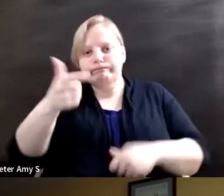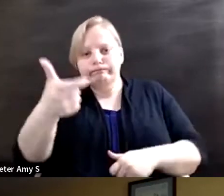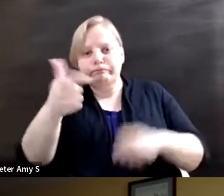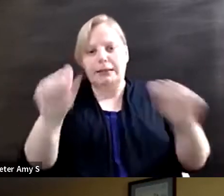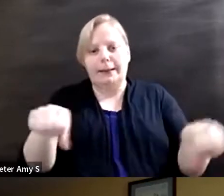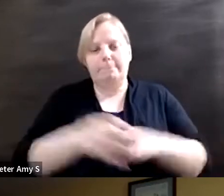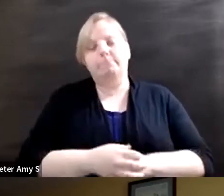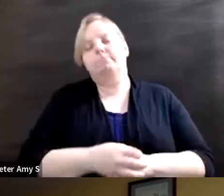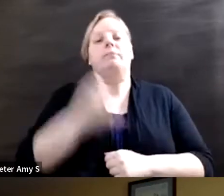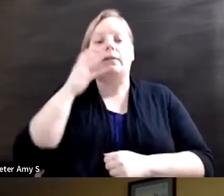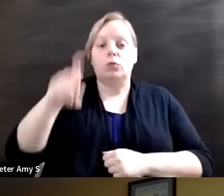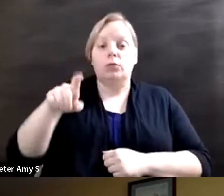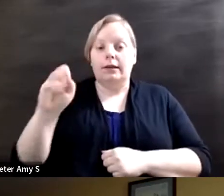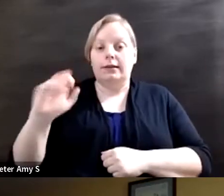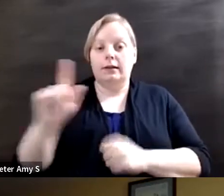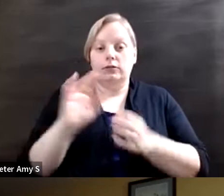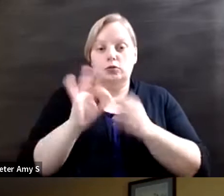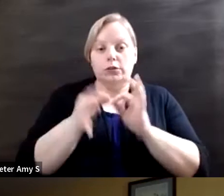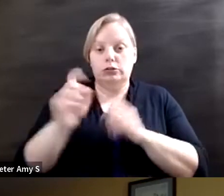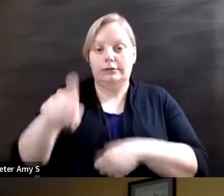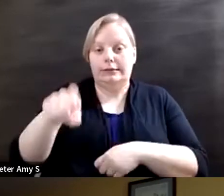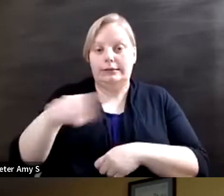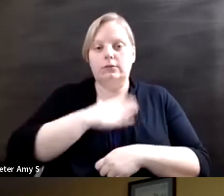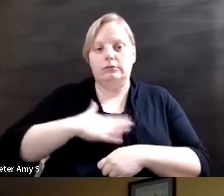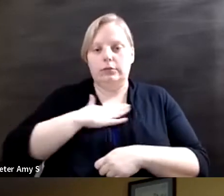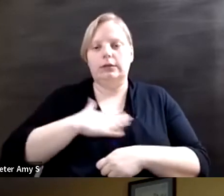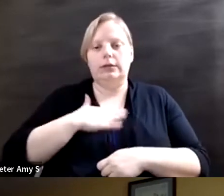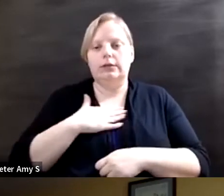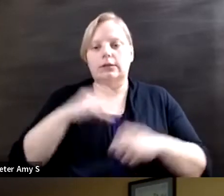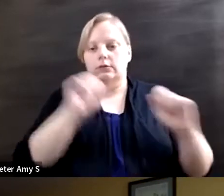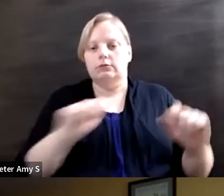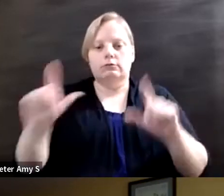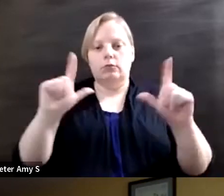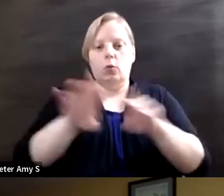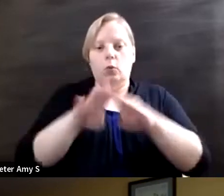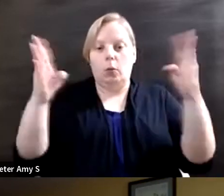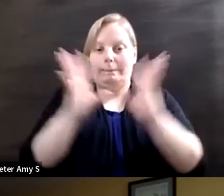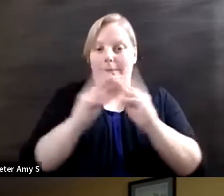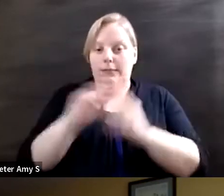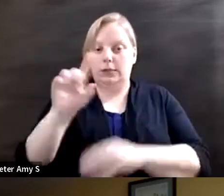if you need asl interpretation please click open the meeting in zoom if you're on the splash page